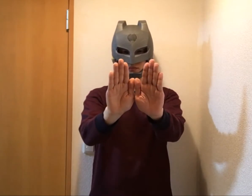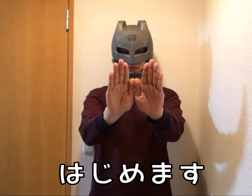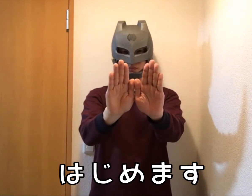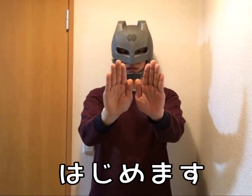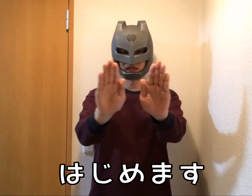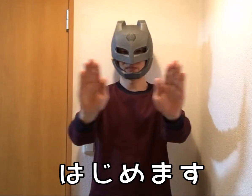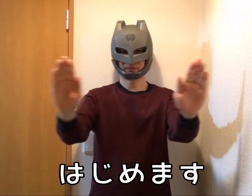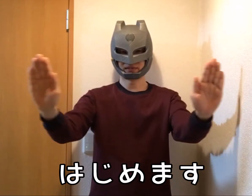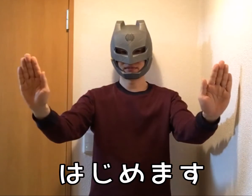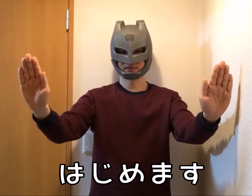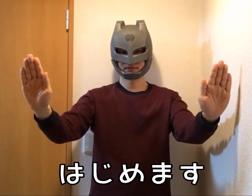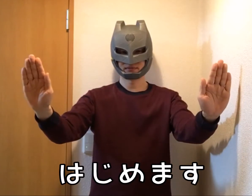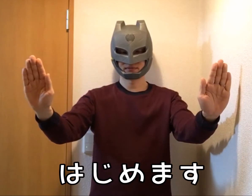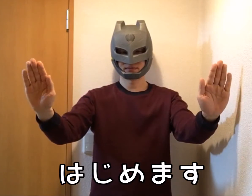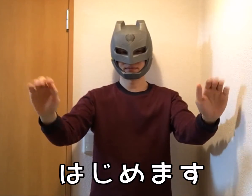Let’s start